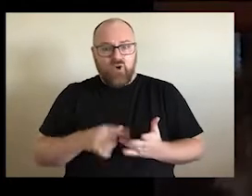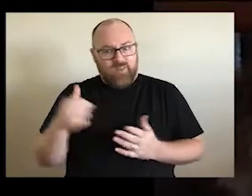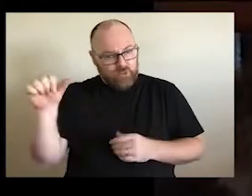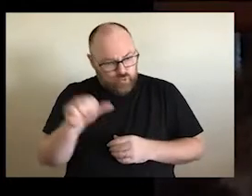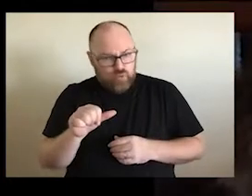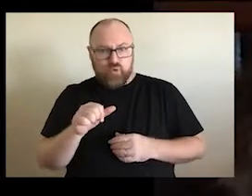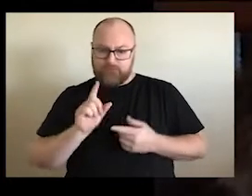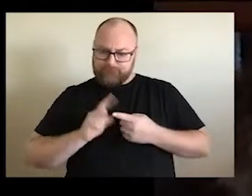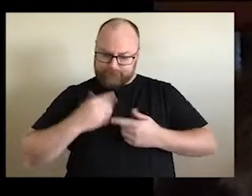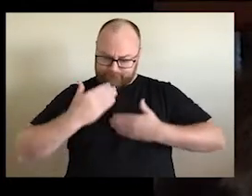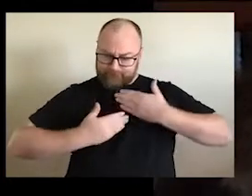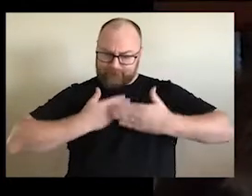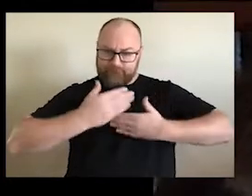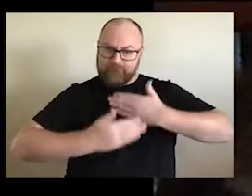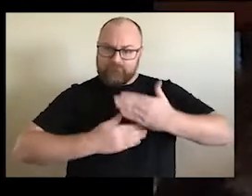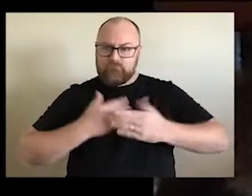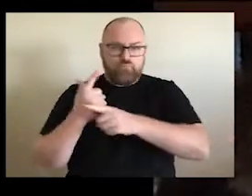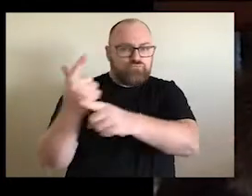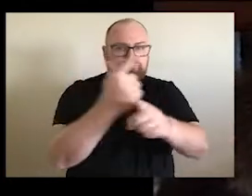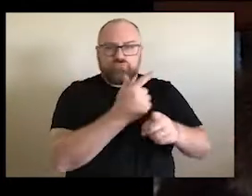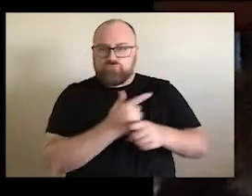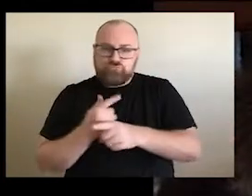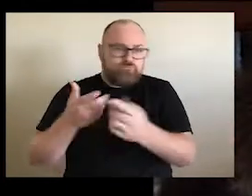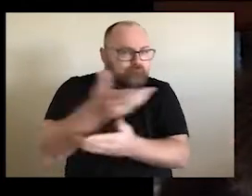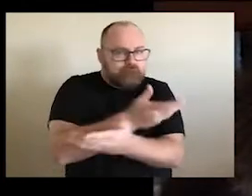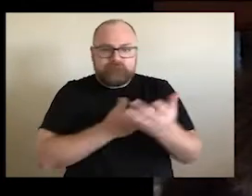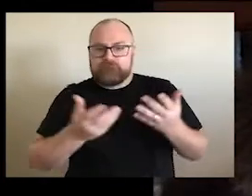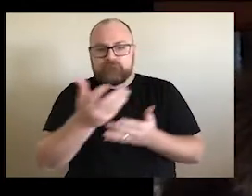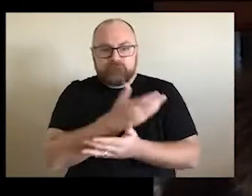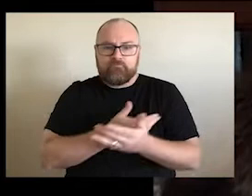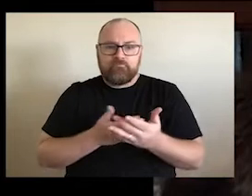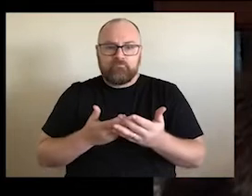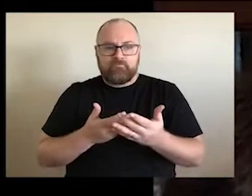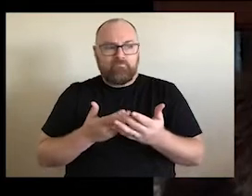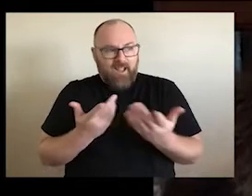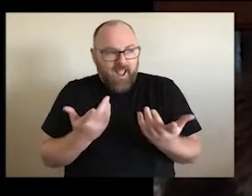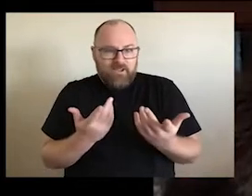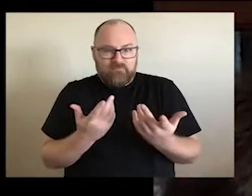continuation of the talk and the conversation and the search for peace.